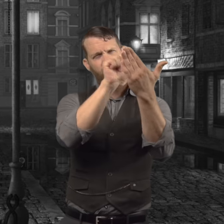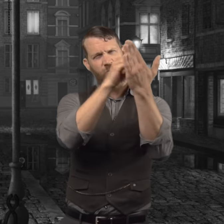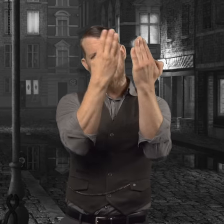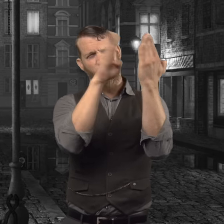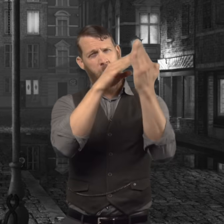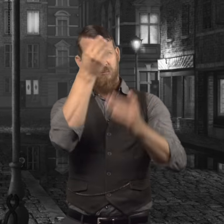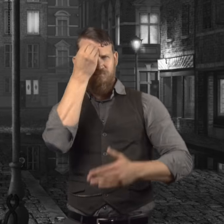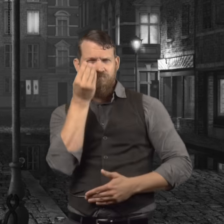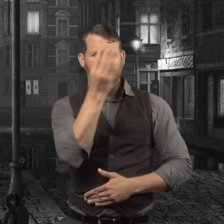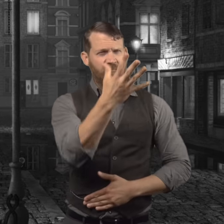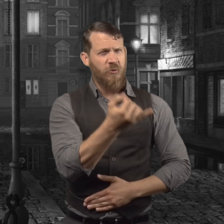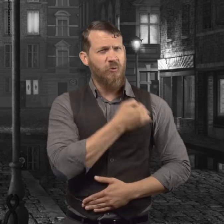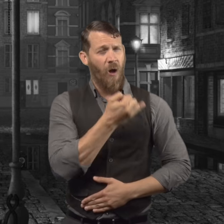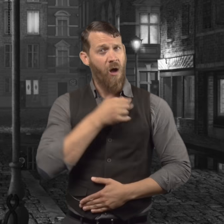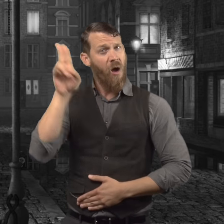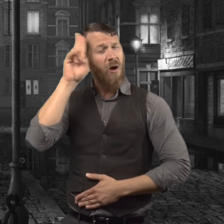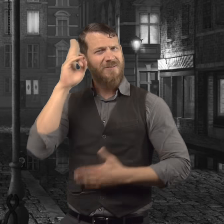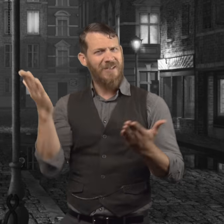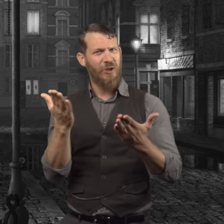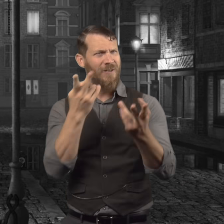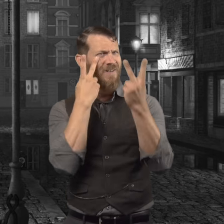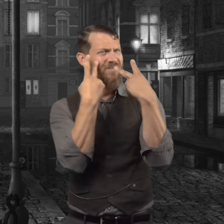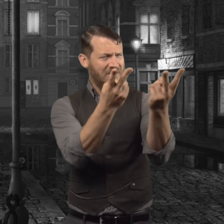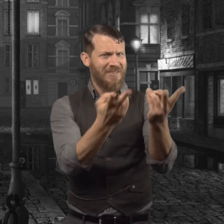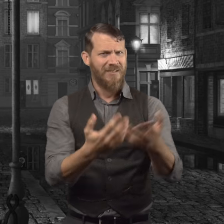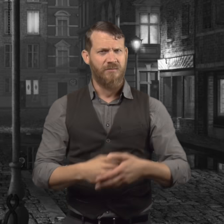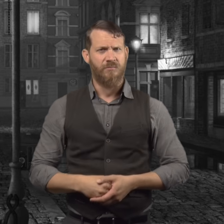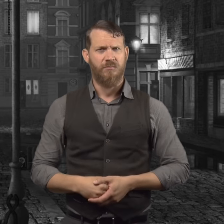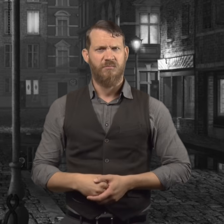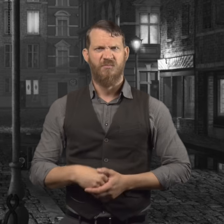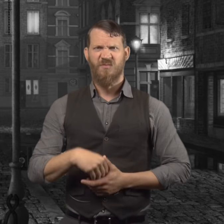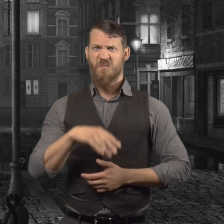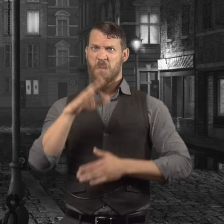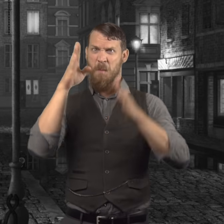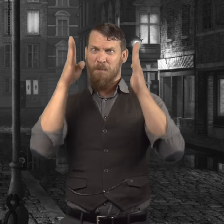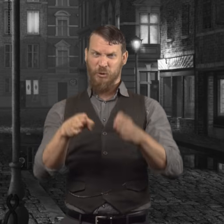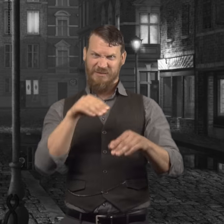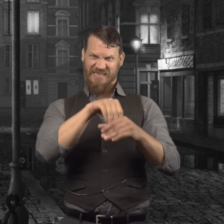They approached the door, knocked on the door and asked to visit Doctor Jekyll.